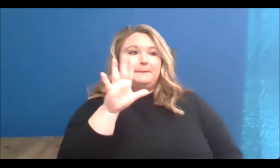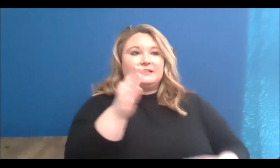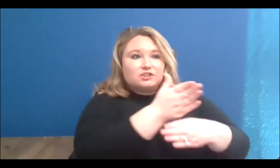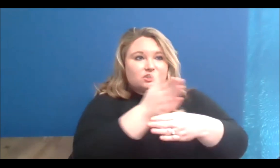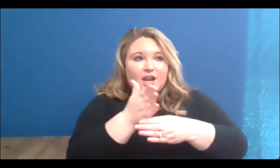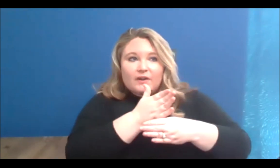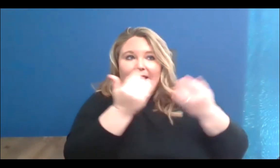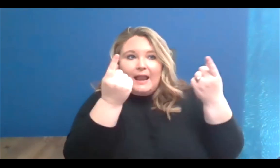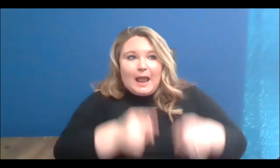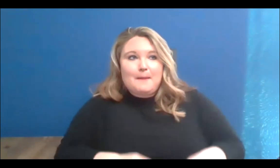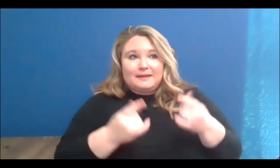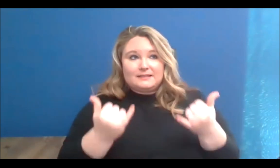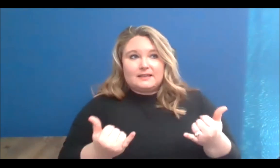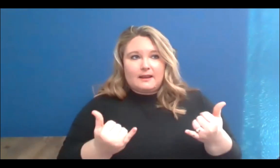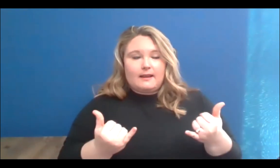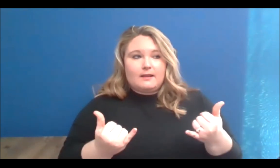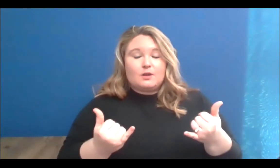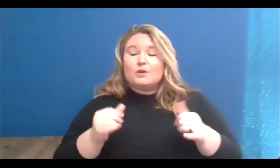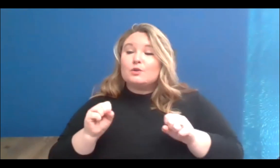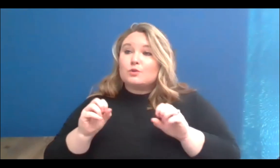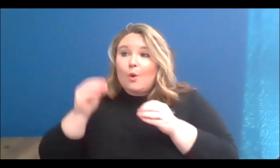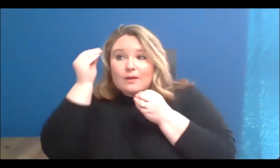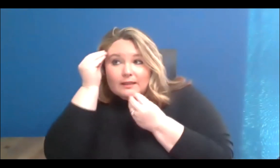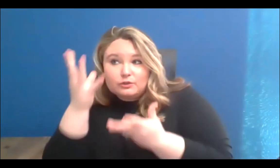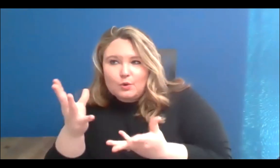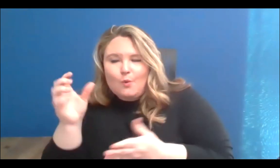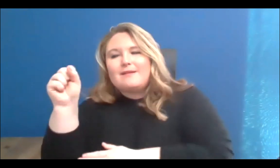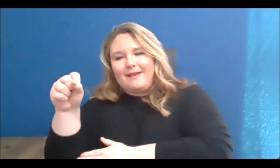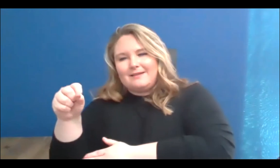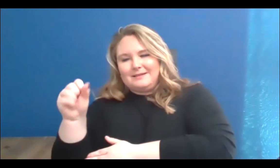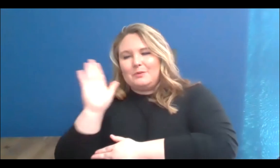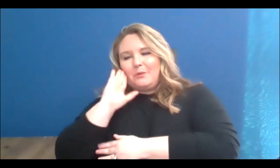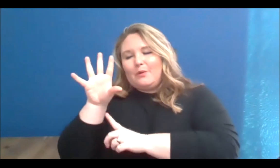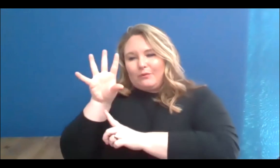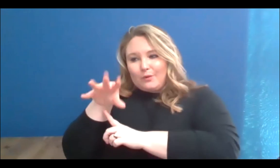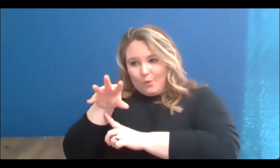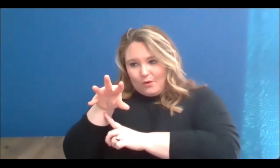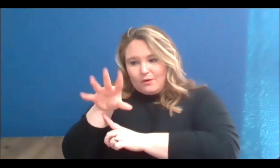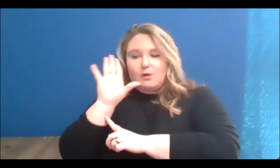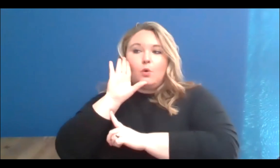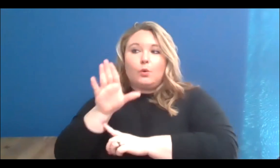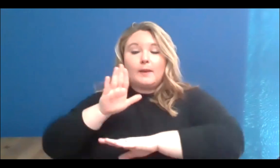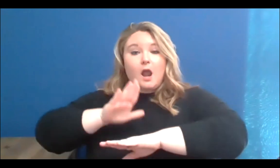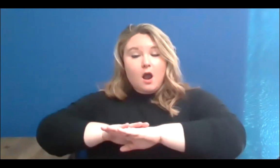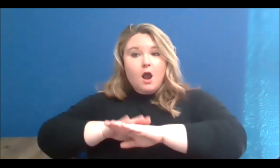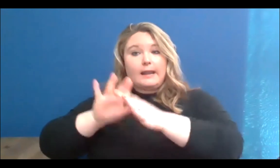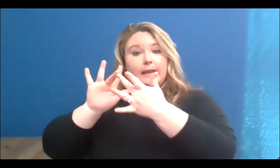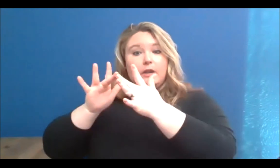want to say yes, we are recording, and you will have this on YouTube later in the week.